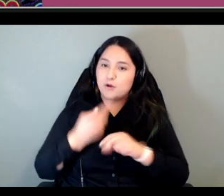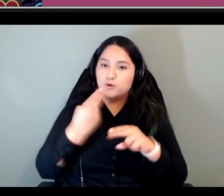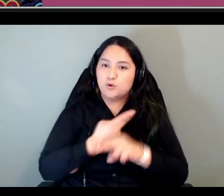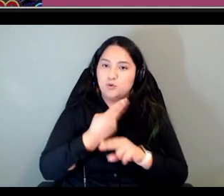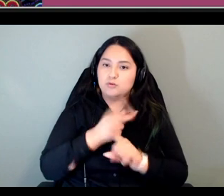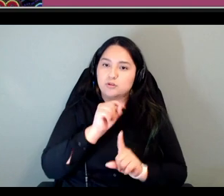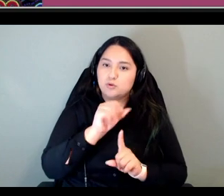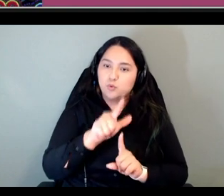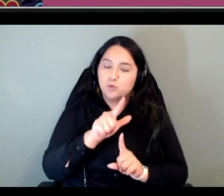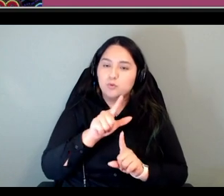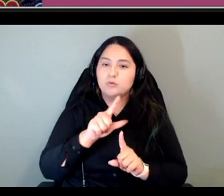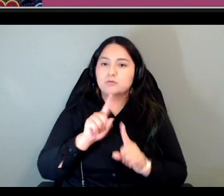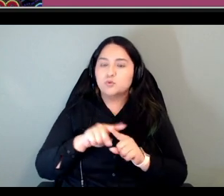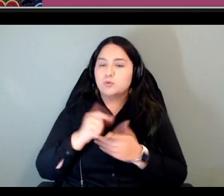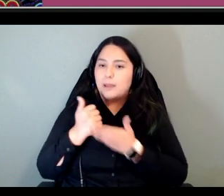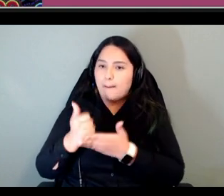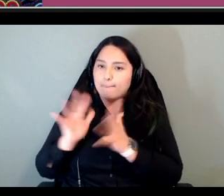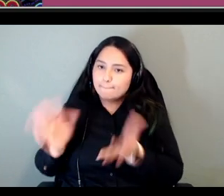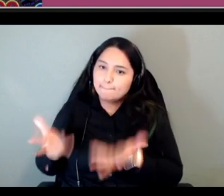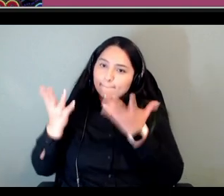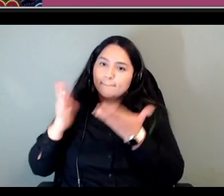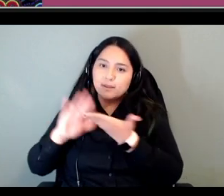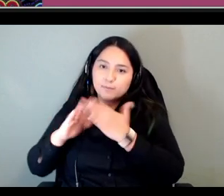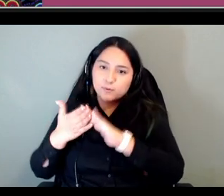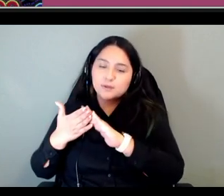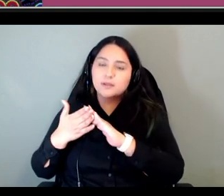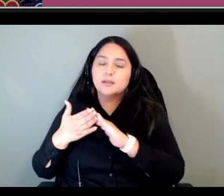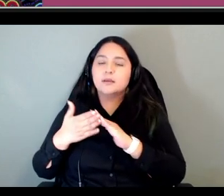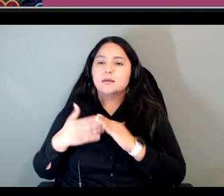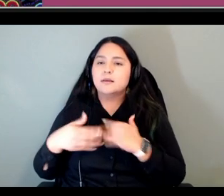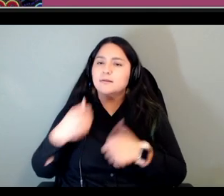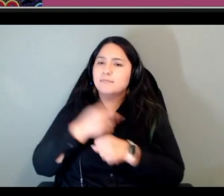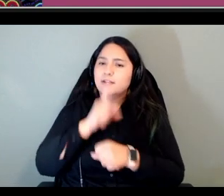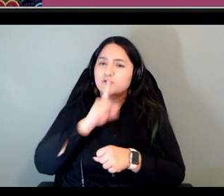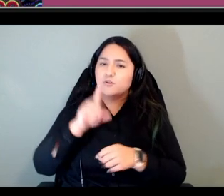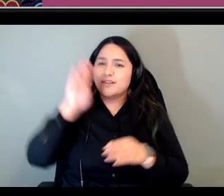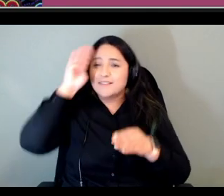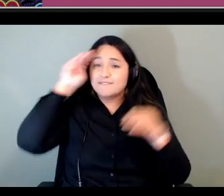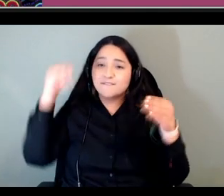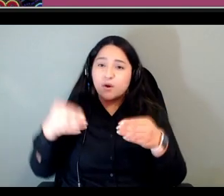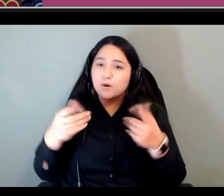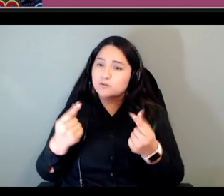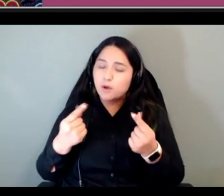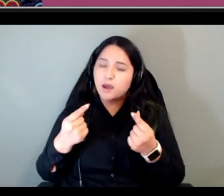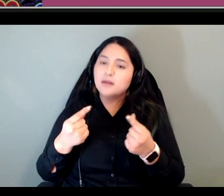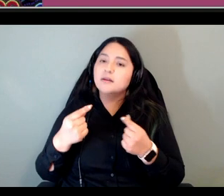to ensure that the focus is on interpersonal communication and and